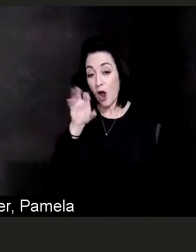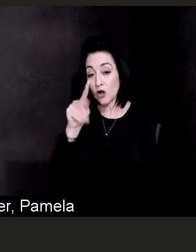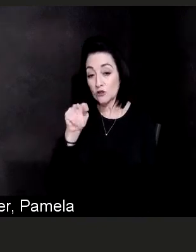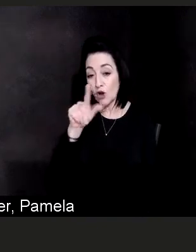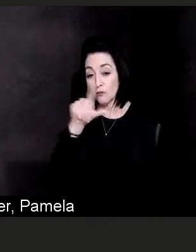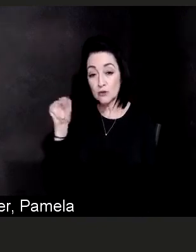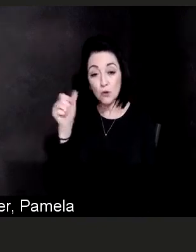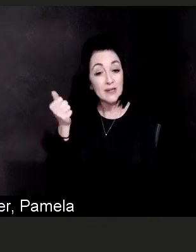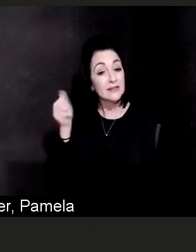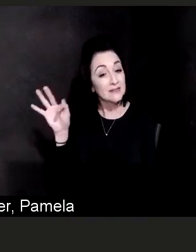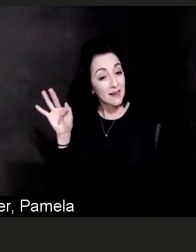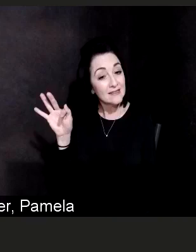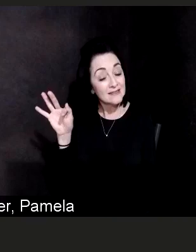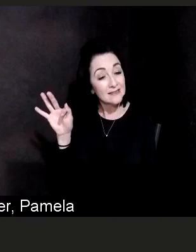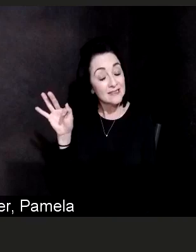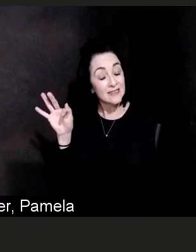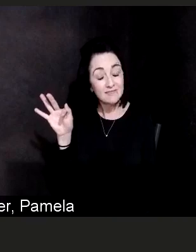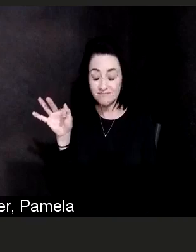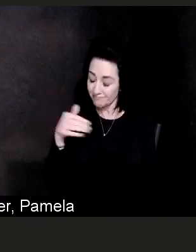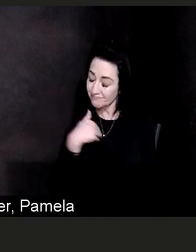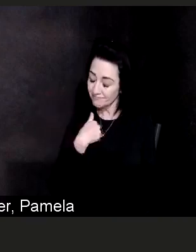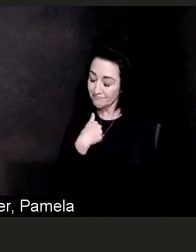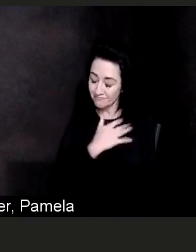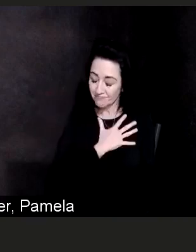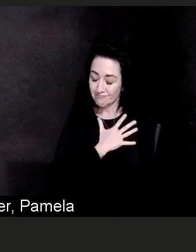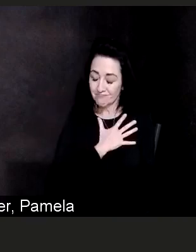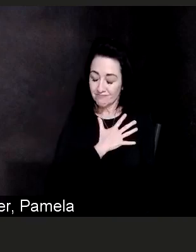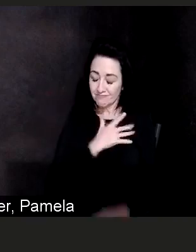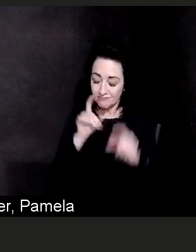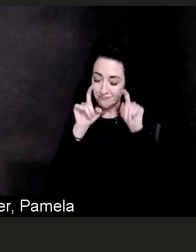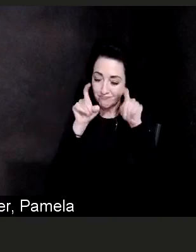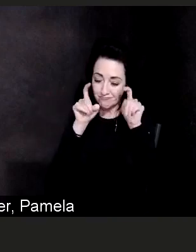and I have to tell you, that when I'm walking on the Breakwater and Junction Trail